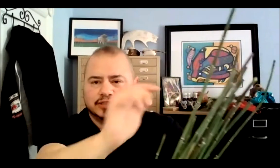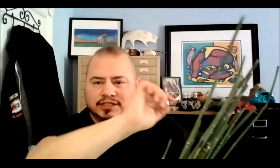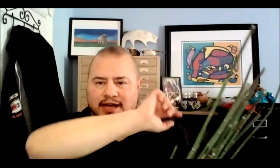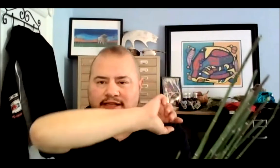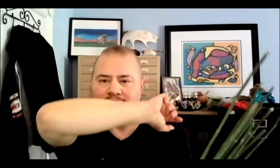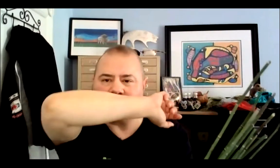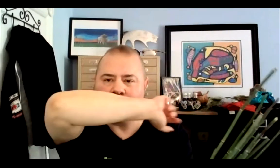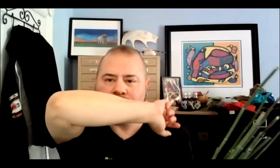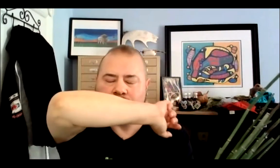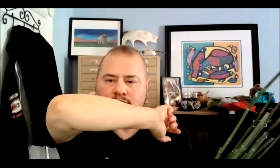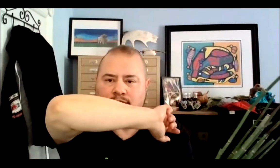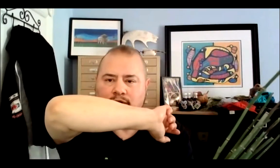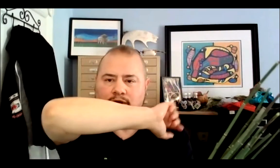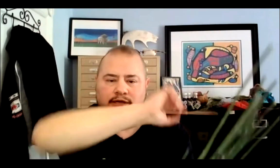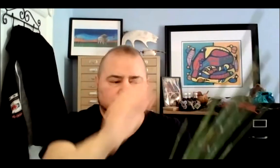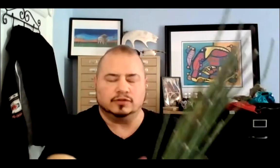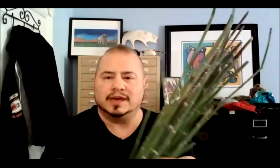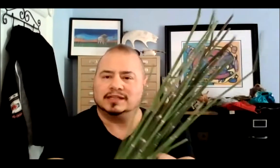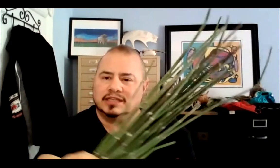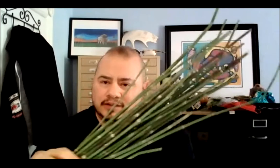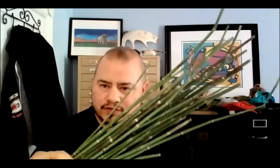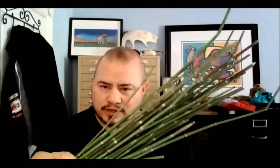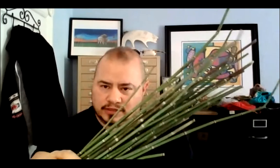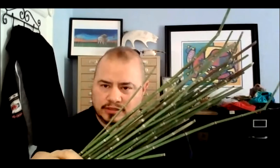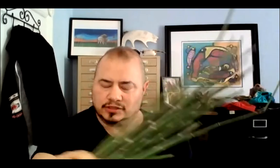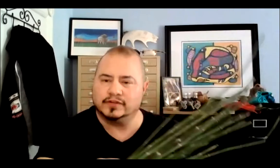it looks exactly like the human bone. So you make a tea from this, just very